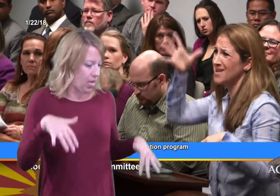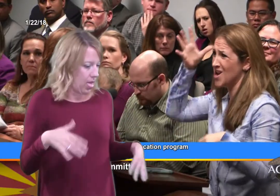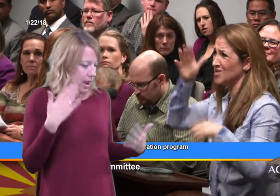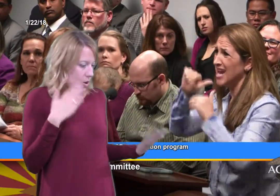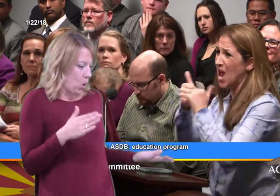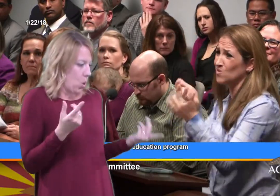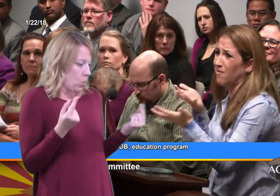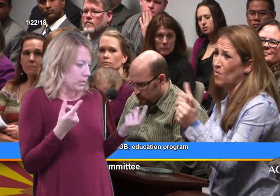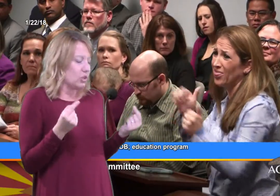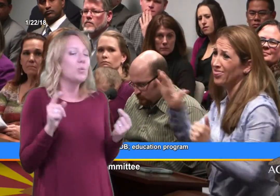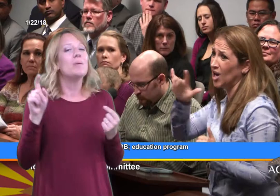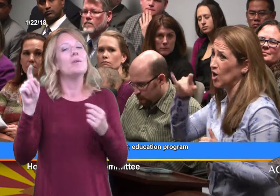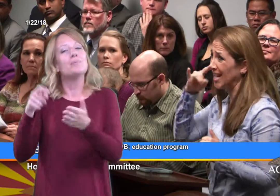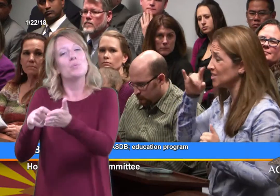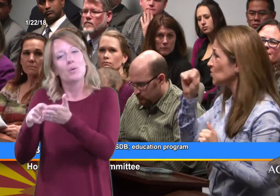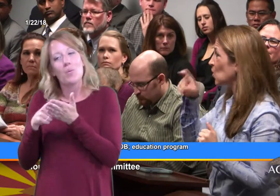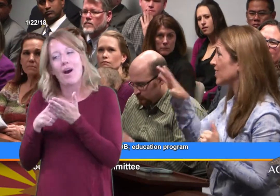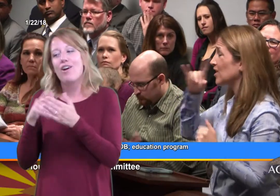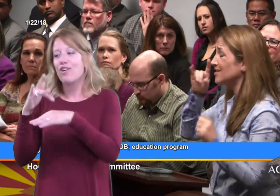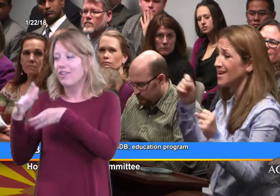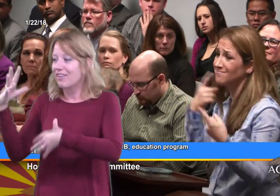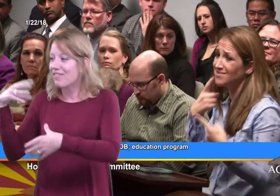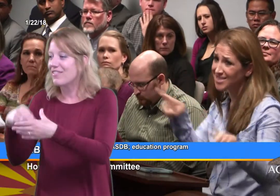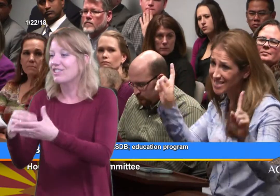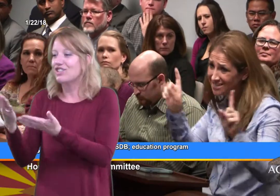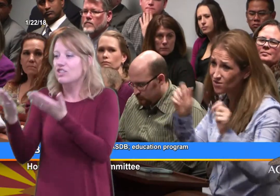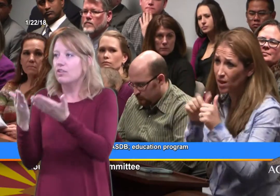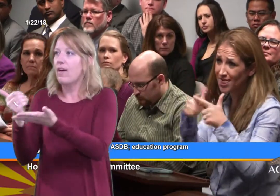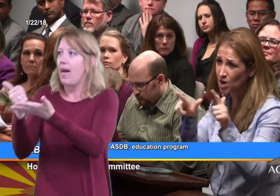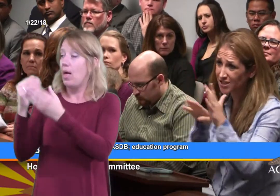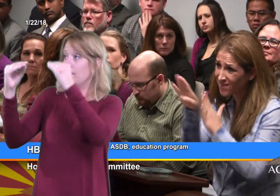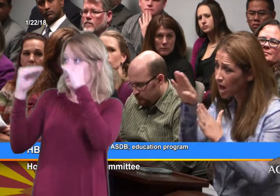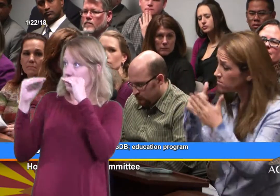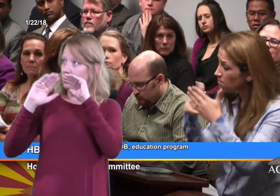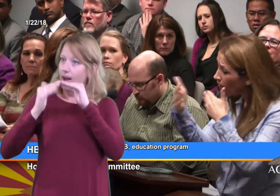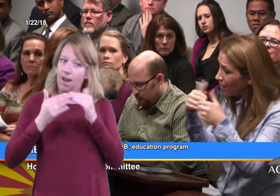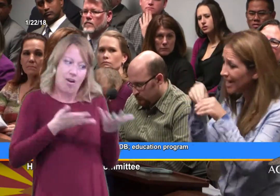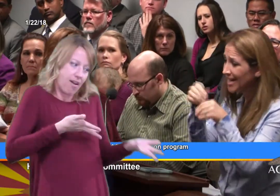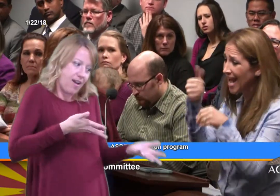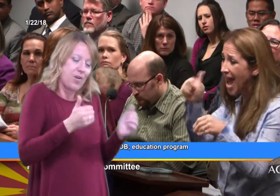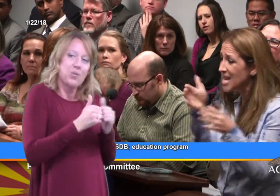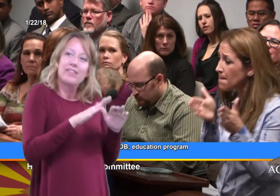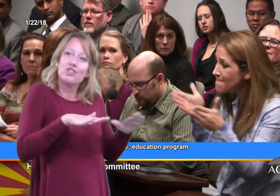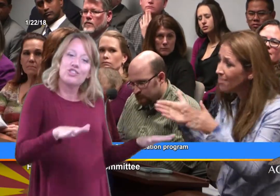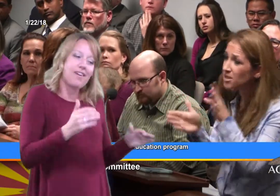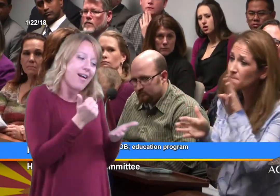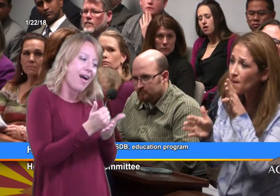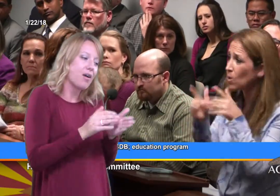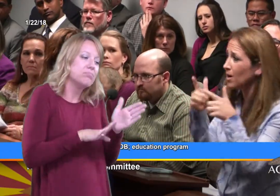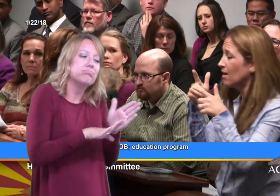and they need that early intervention education and services to know how to interact with their children, so that their children can succeed with language development